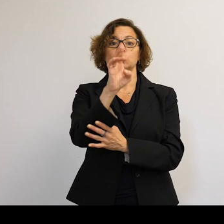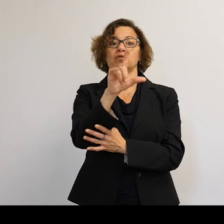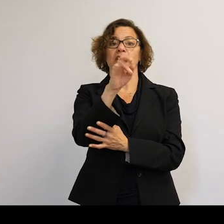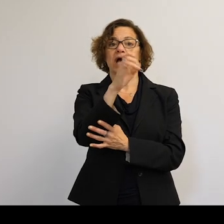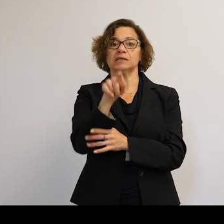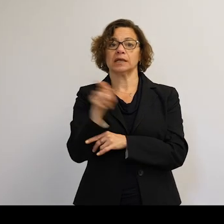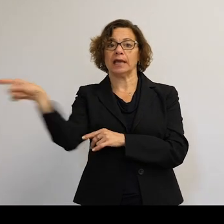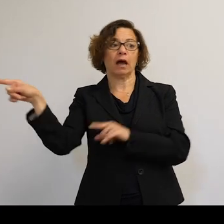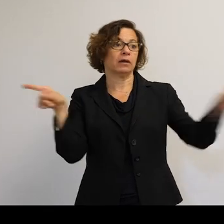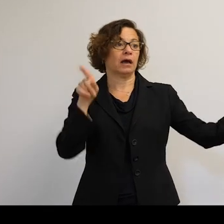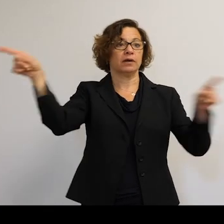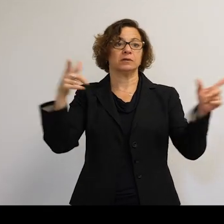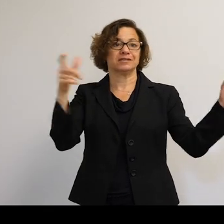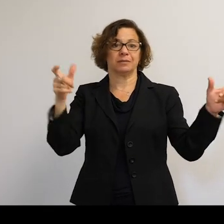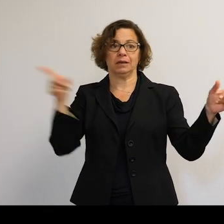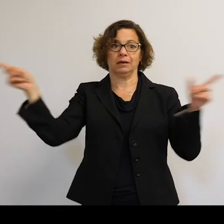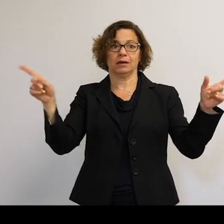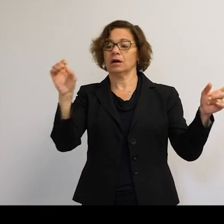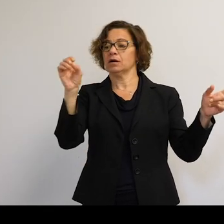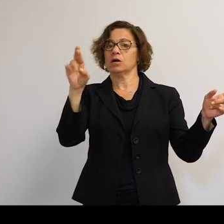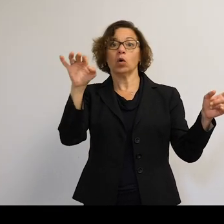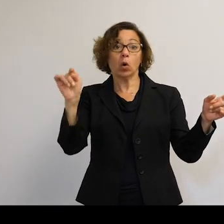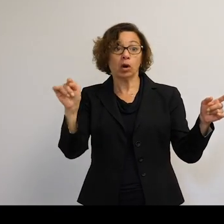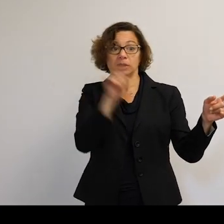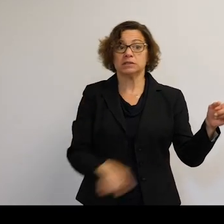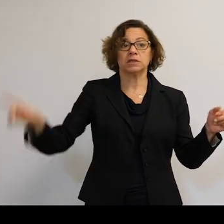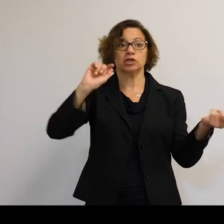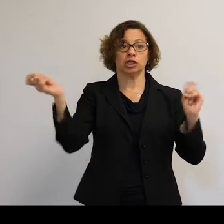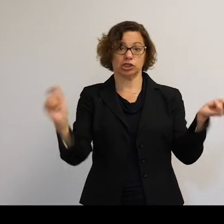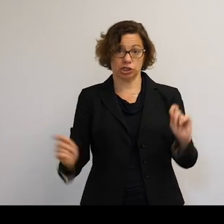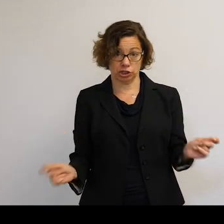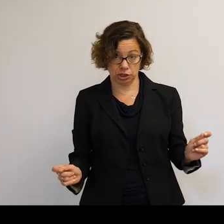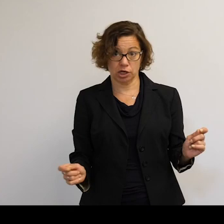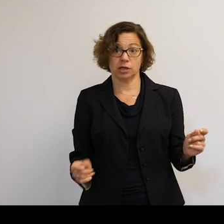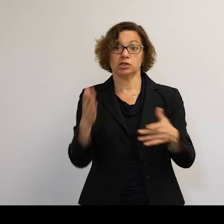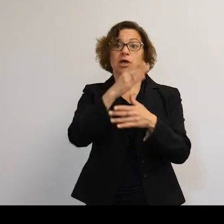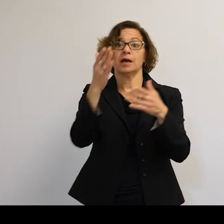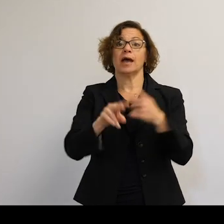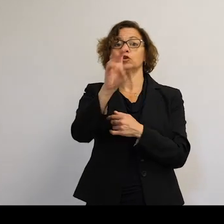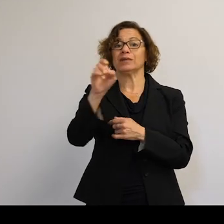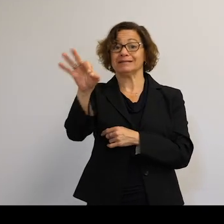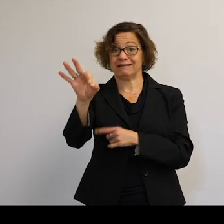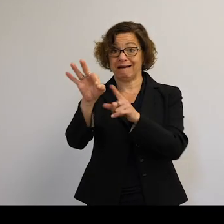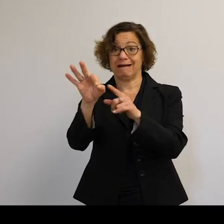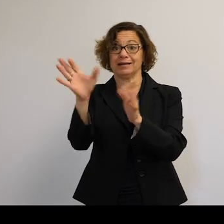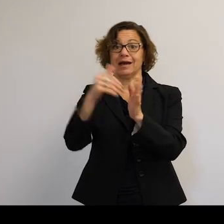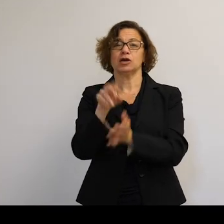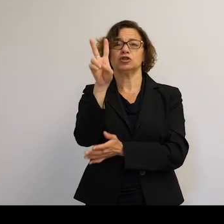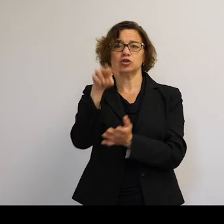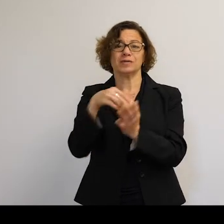and change their orbits over time. By the end of 2009, again, over 2,000 new objects